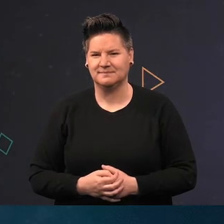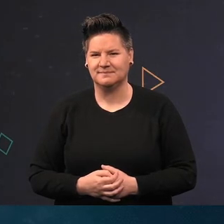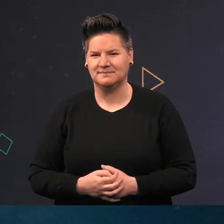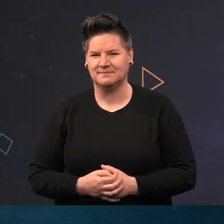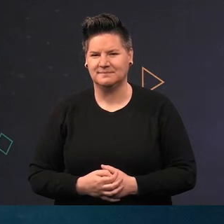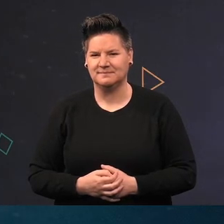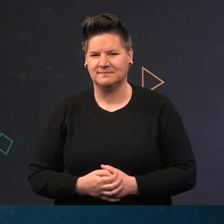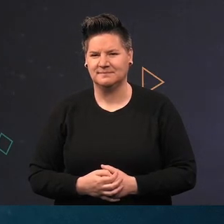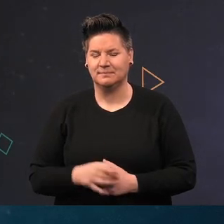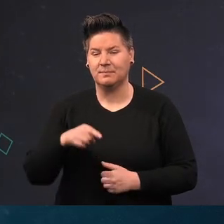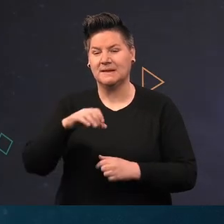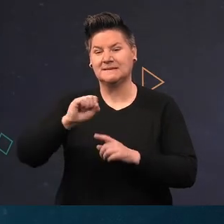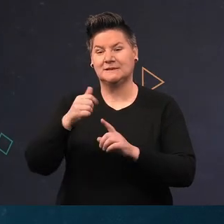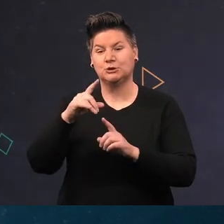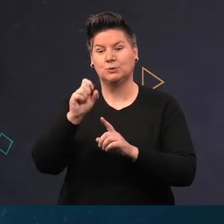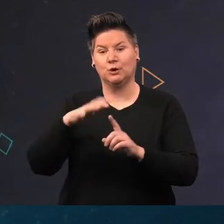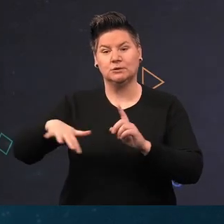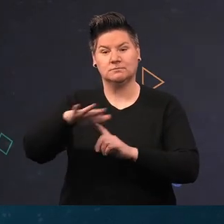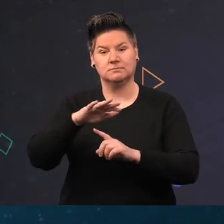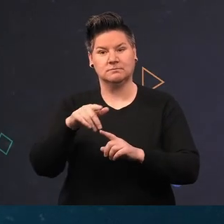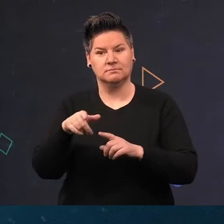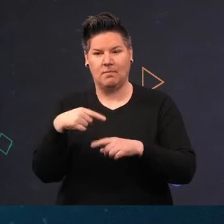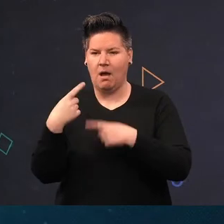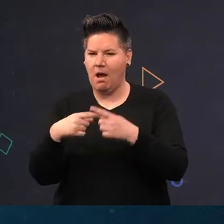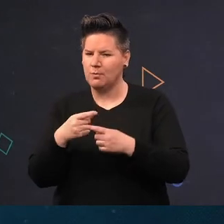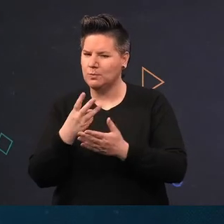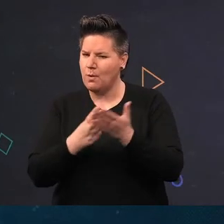Colonial sea squirts like this are always worth a second look. Unfortunately we have